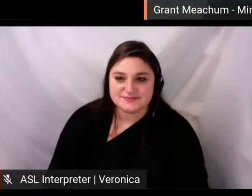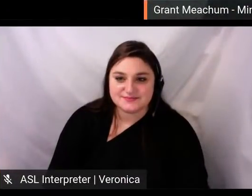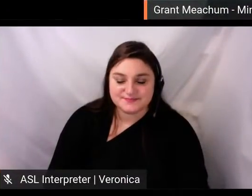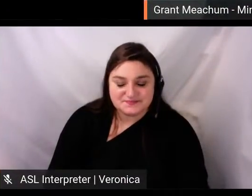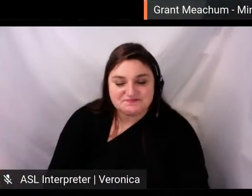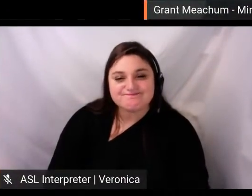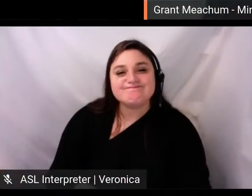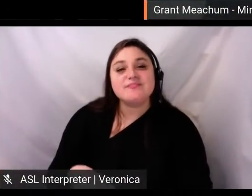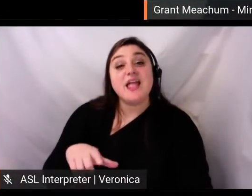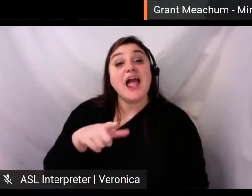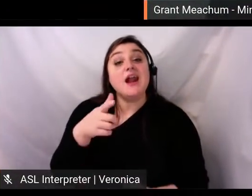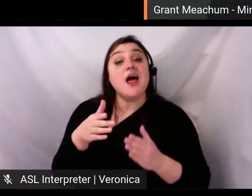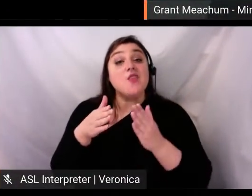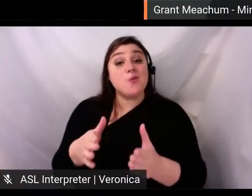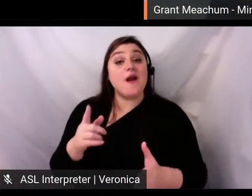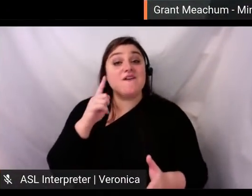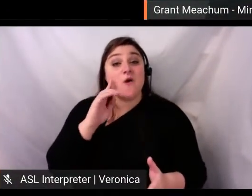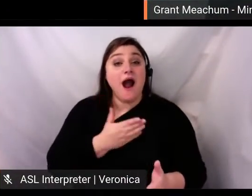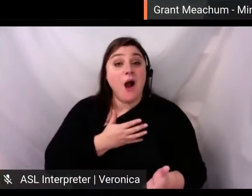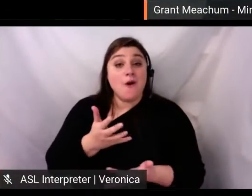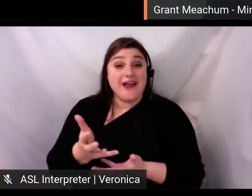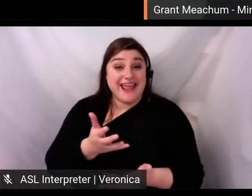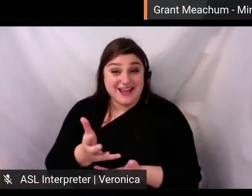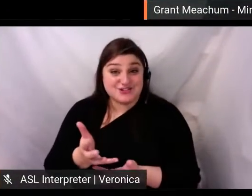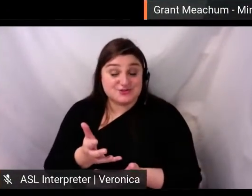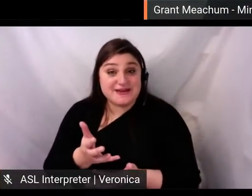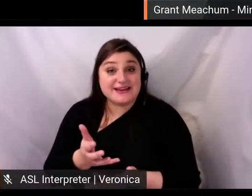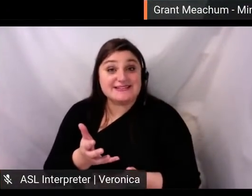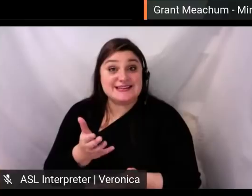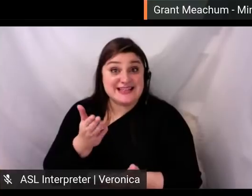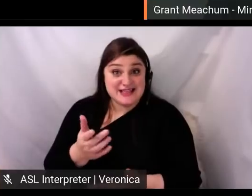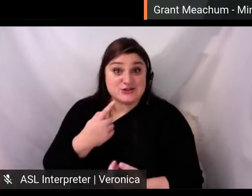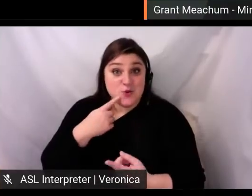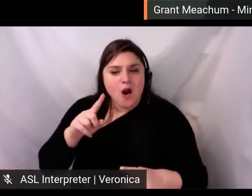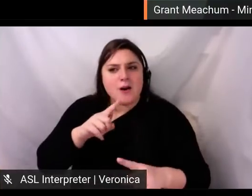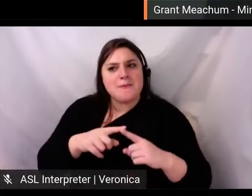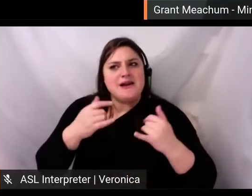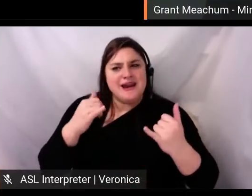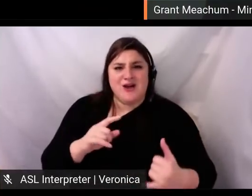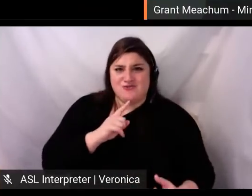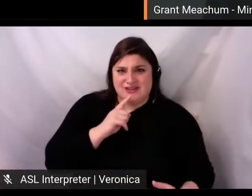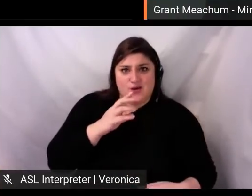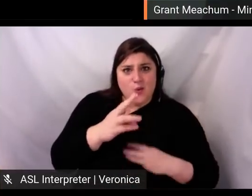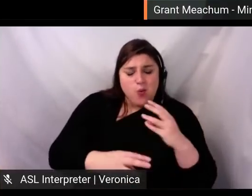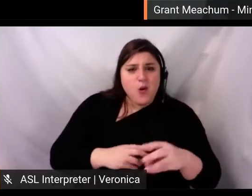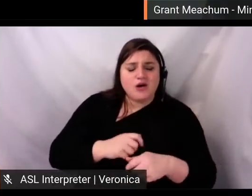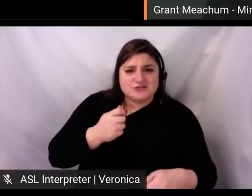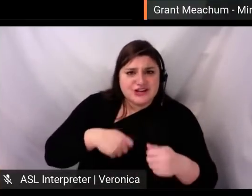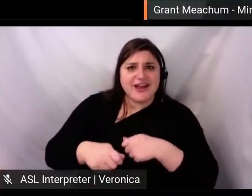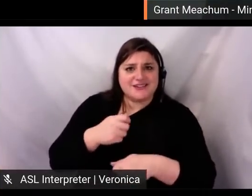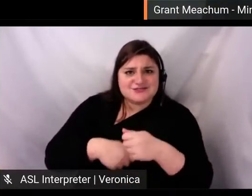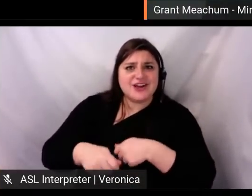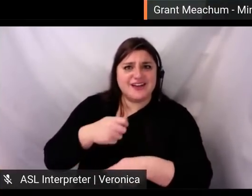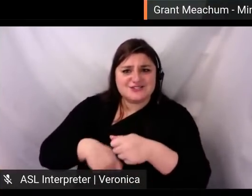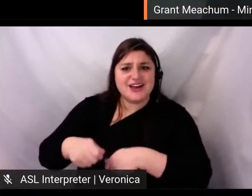Another point of engagement, and a positive online reaction, but now we're working in a changing world. When we conceived this Nimrod project,